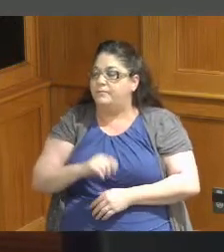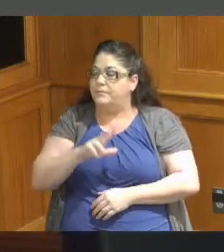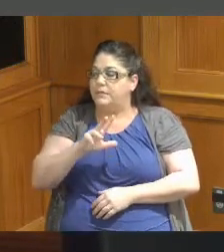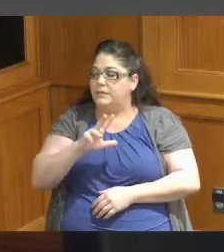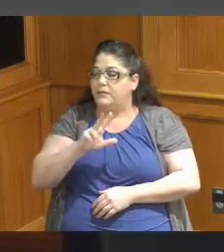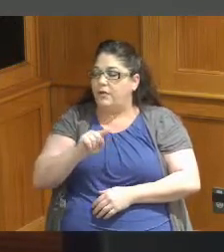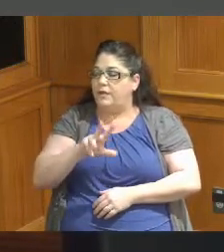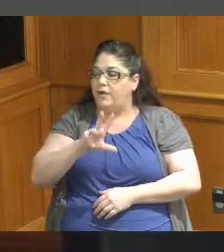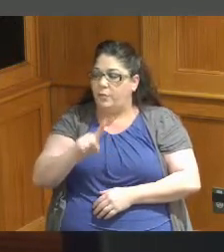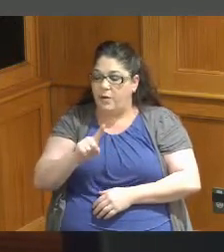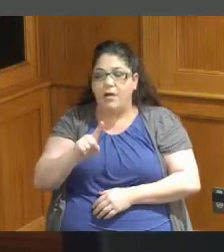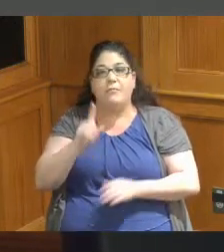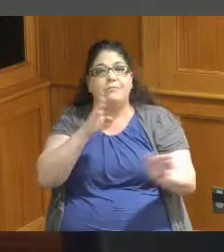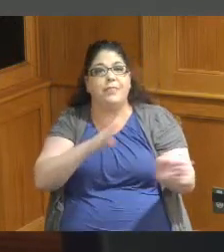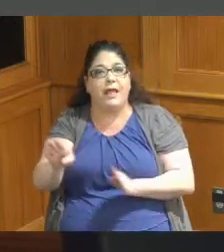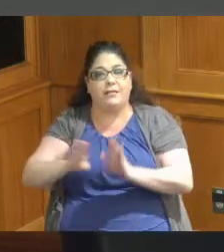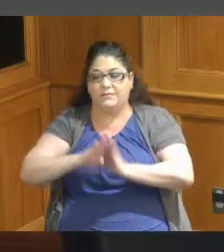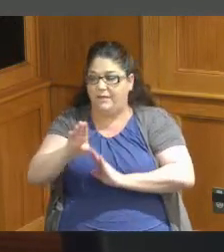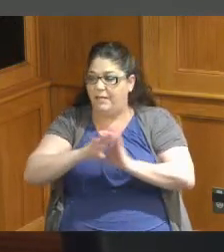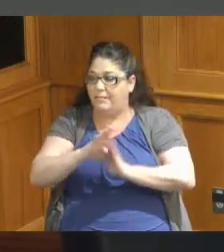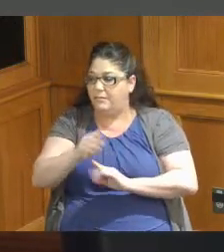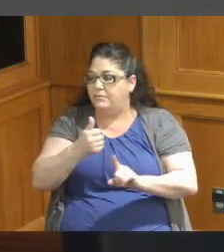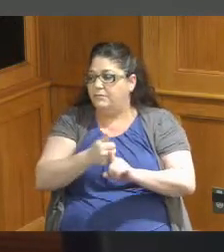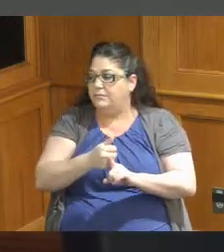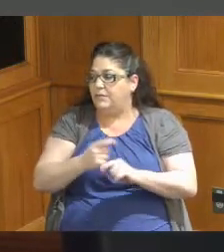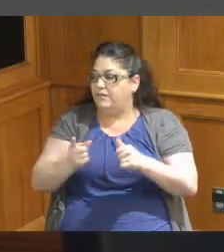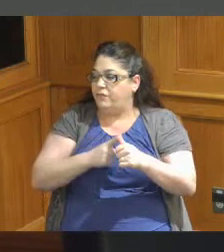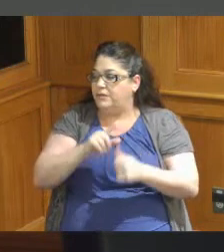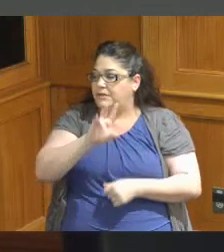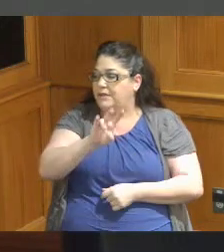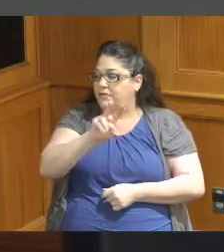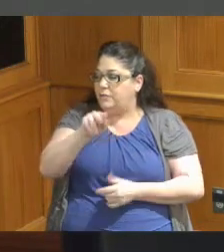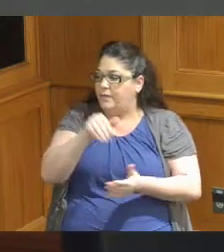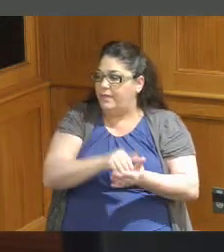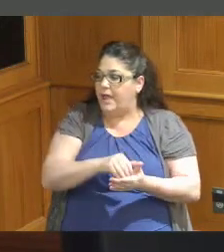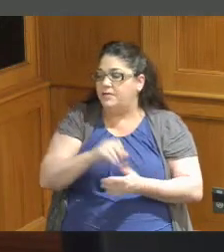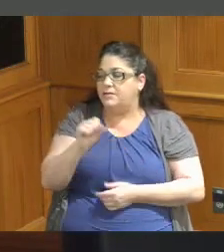giving through Planning and Development the first is 72,000 to Silverton for some pedestrian